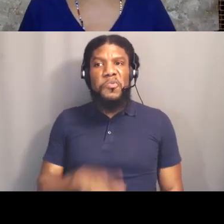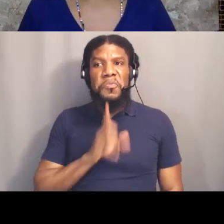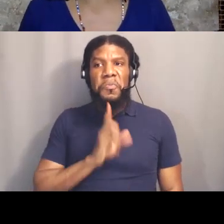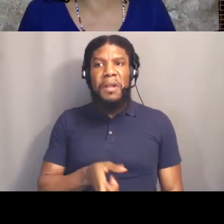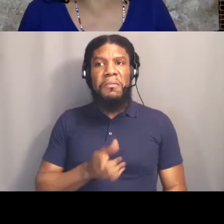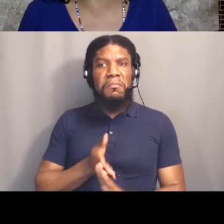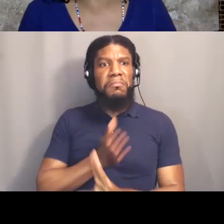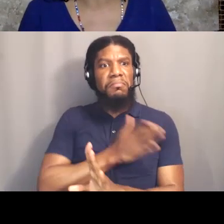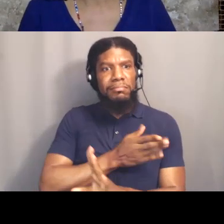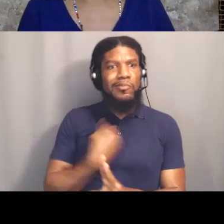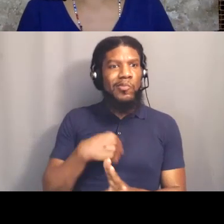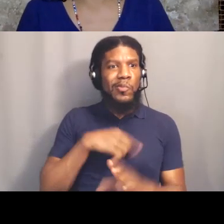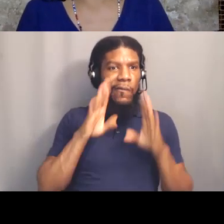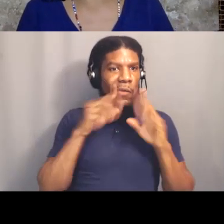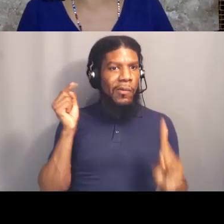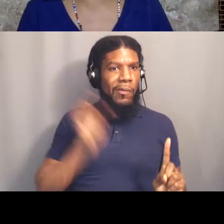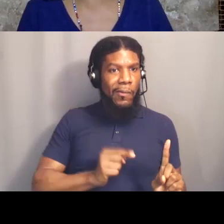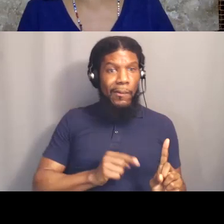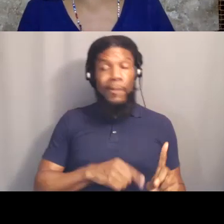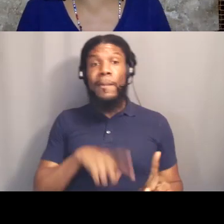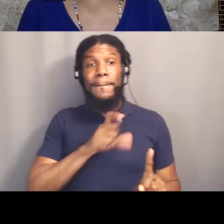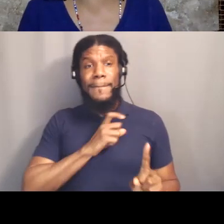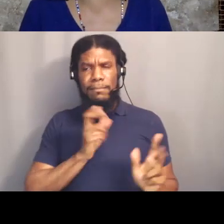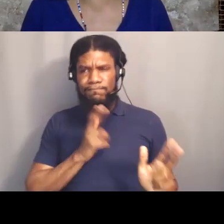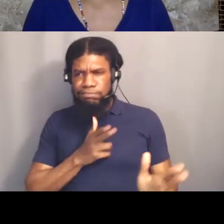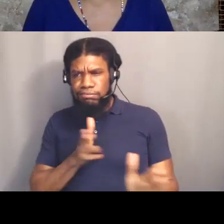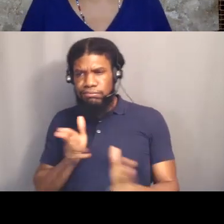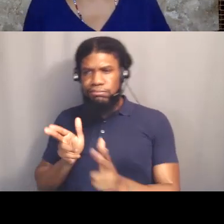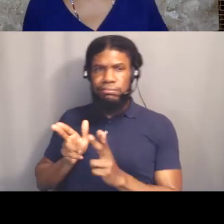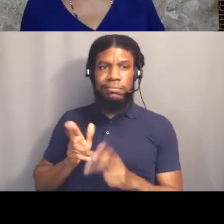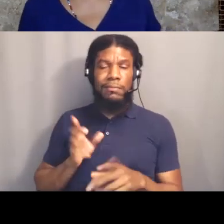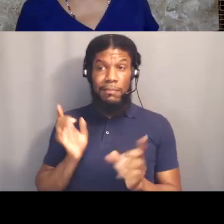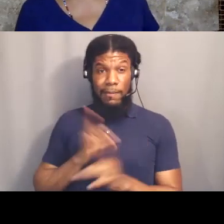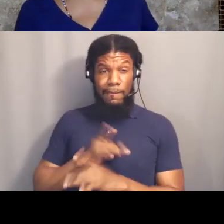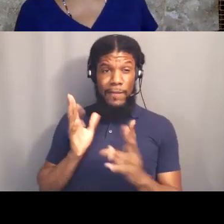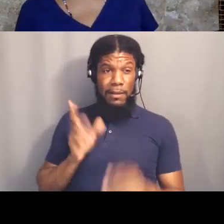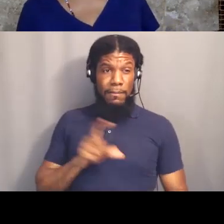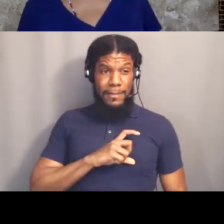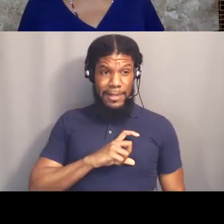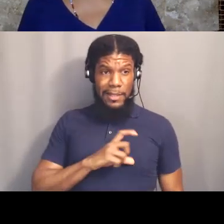a response to police violence, response to police violence. So when someone is killed by police